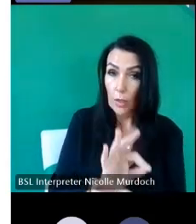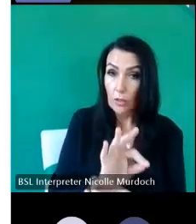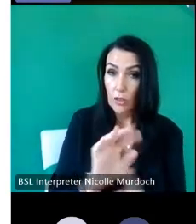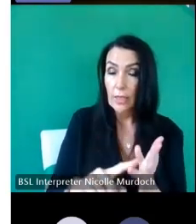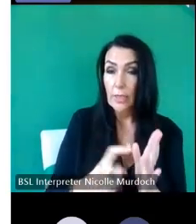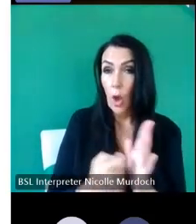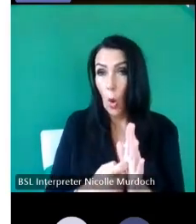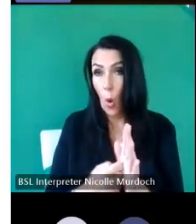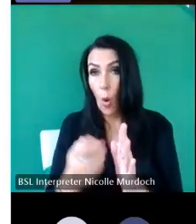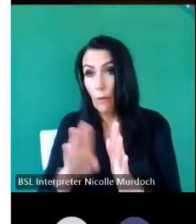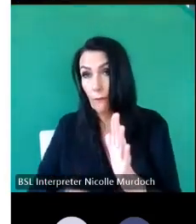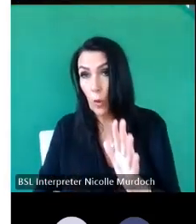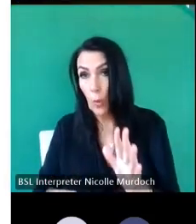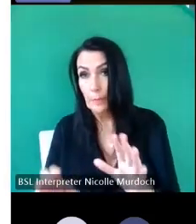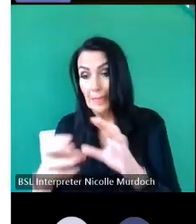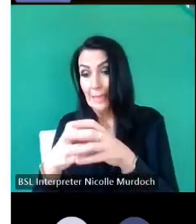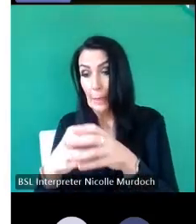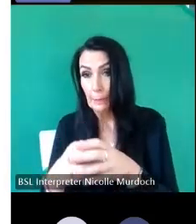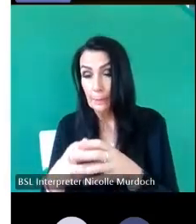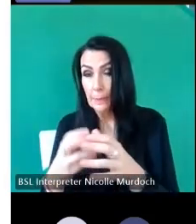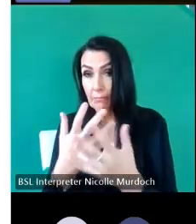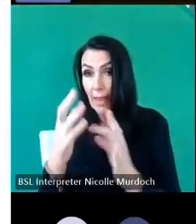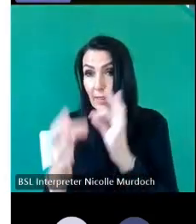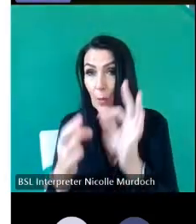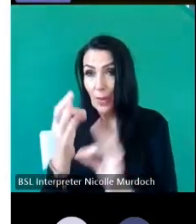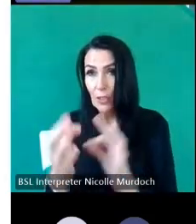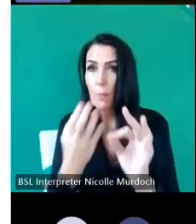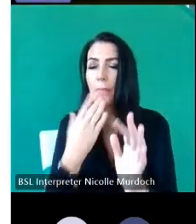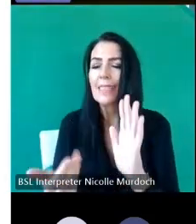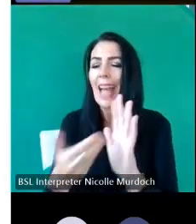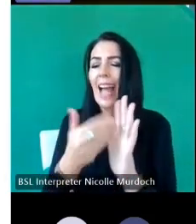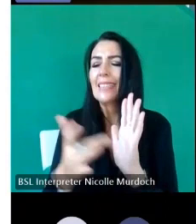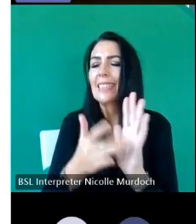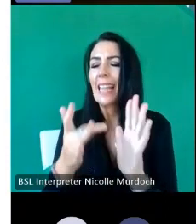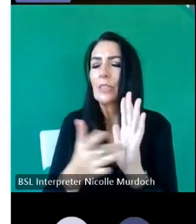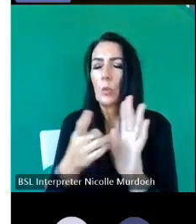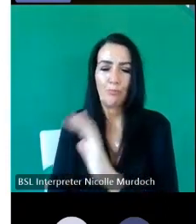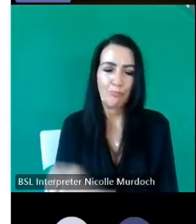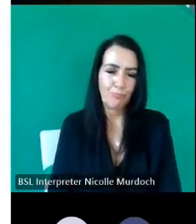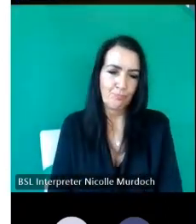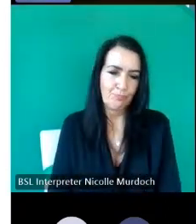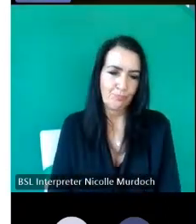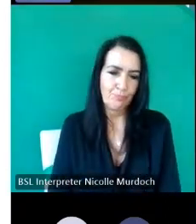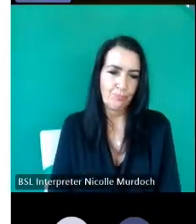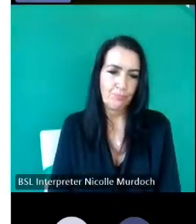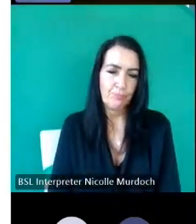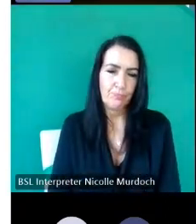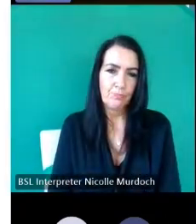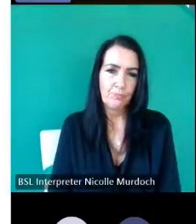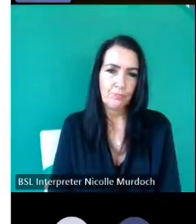to ask n put them all on slido perfect thank you any hands up in this room yeah go for it is this a